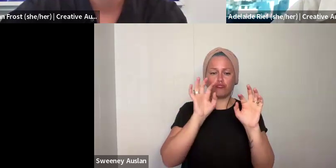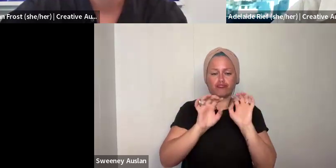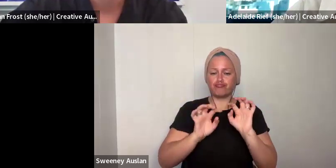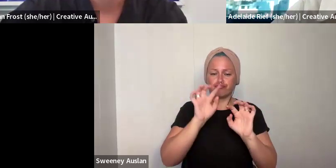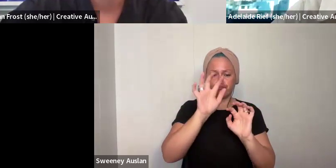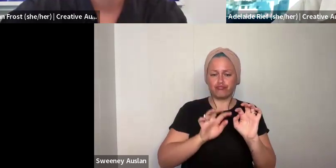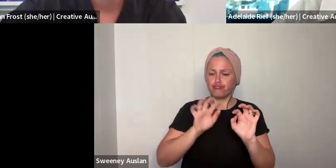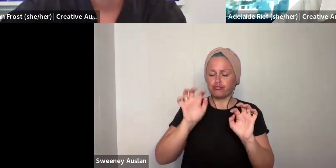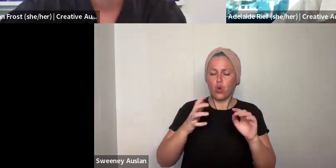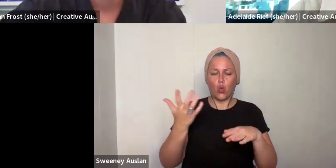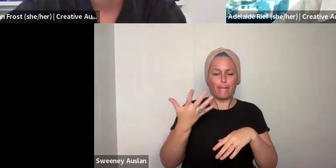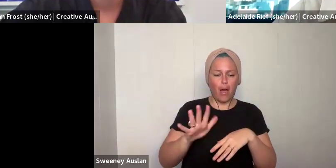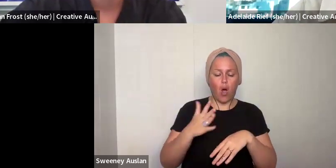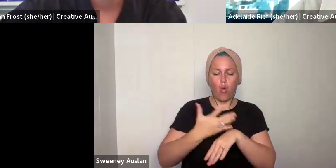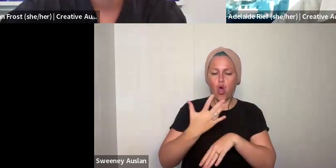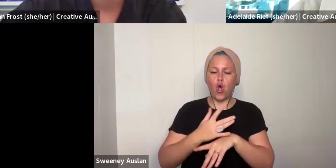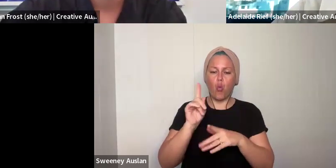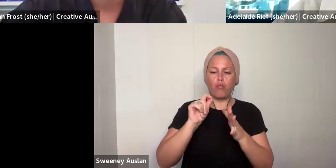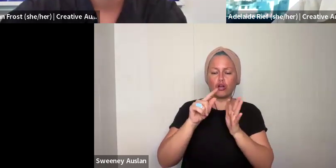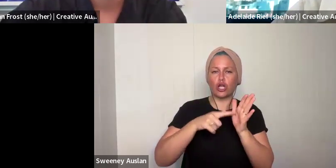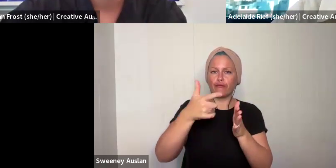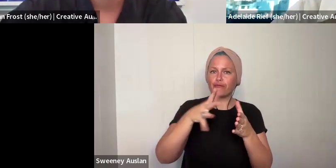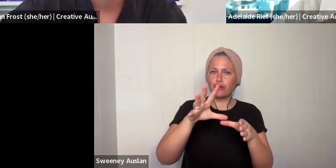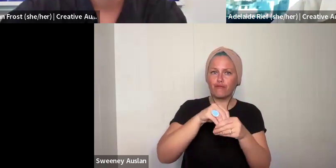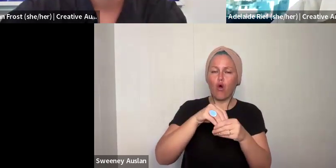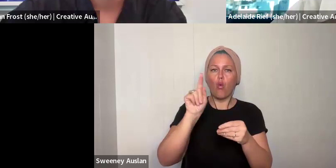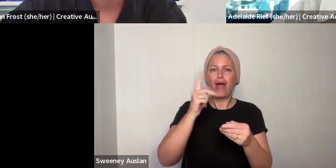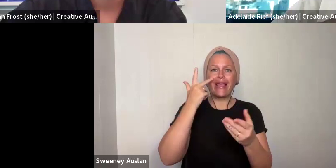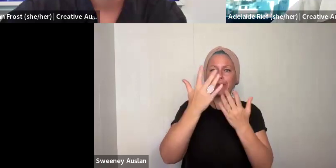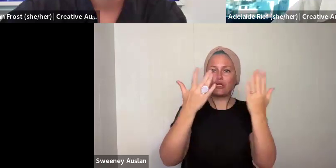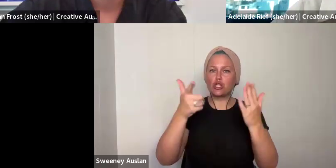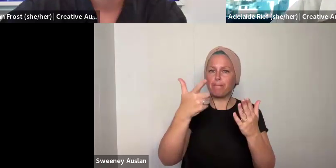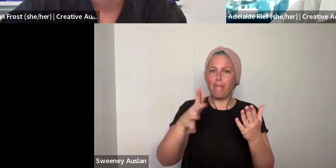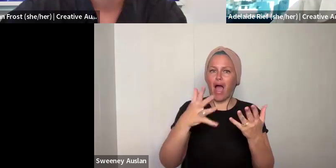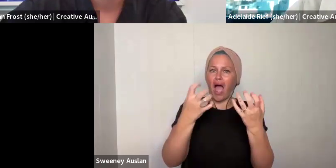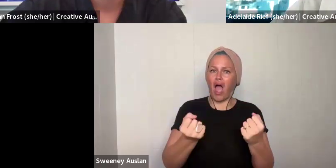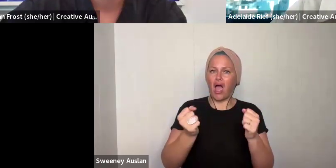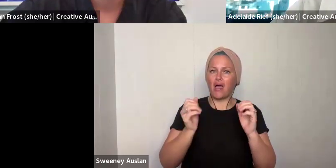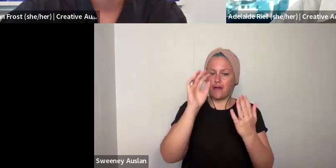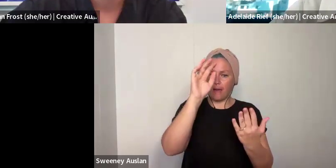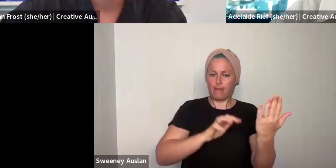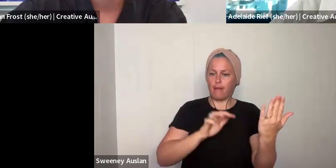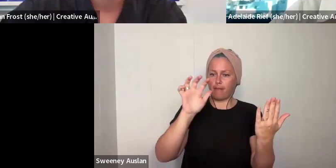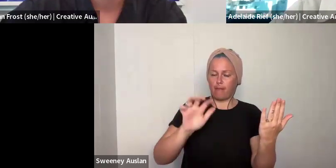in your support material is a copy of your CV. That is two pages of text that indicate what